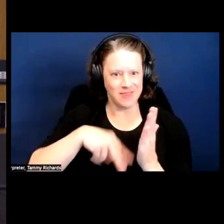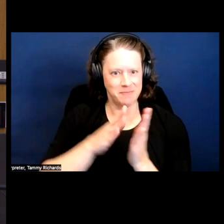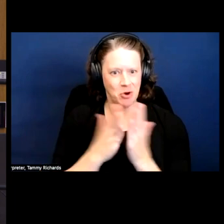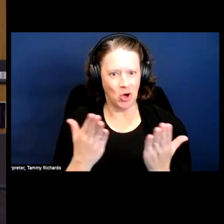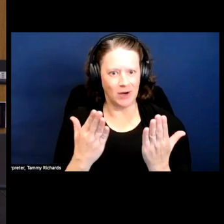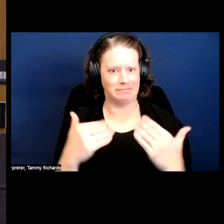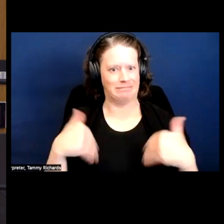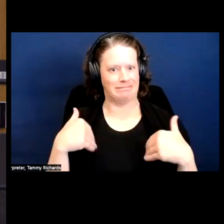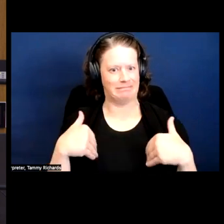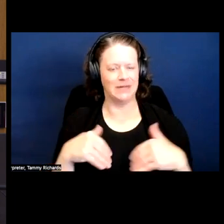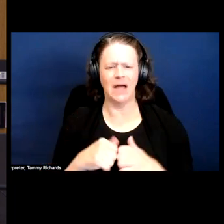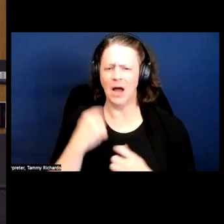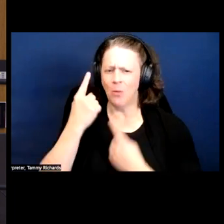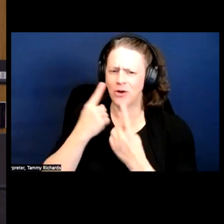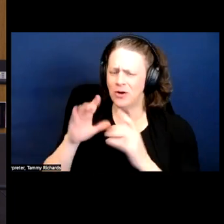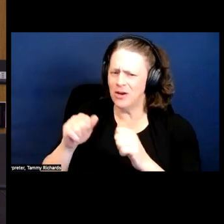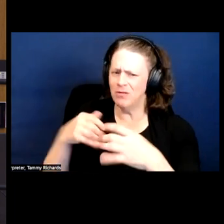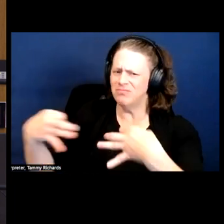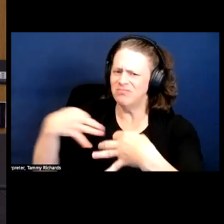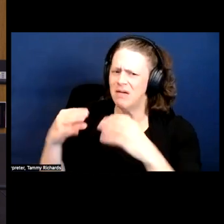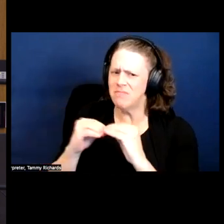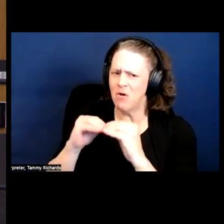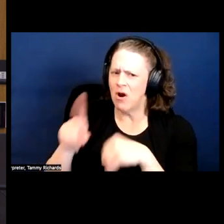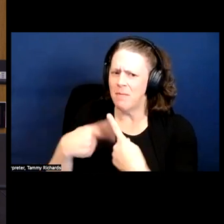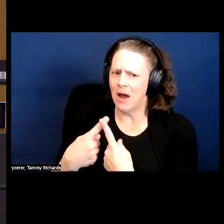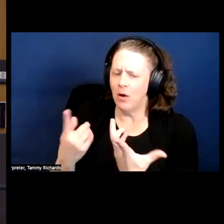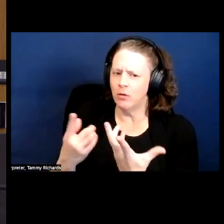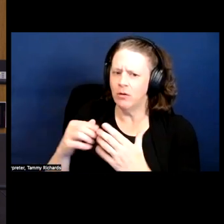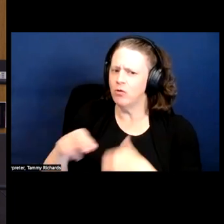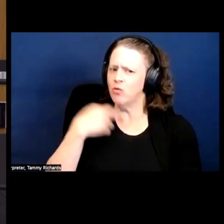And I wonder if you can say more about the risks of trying to analogize and distinguish